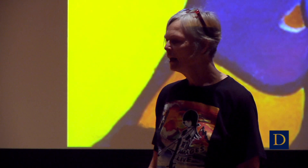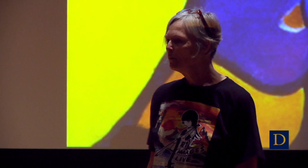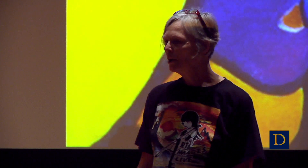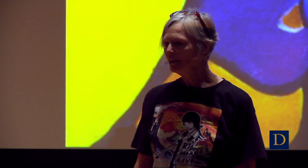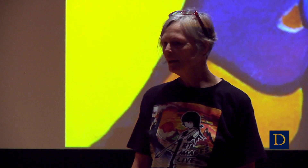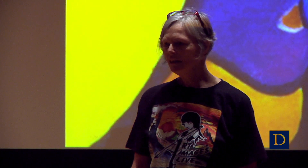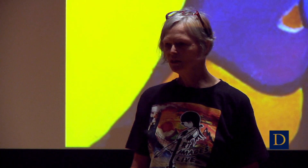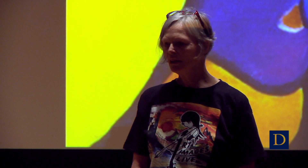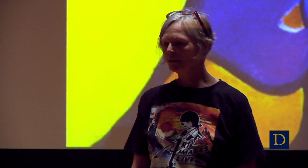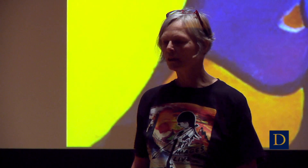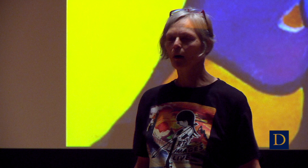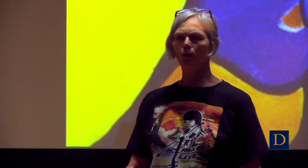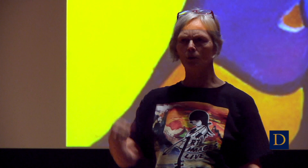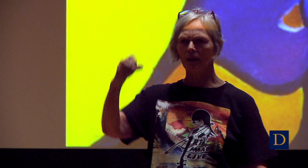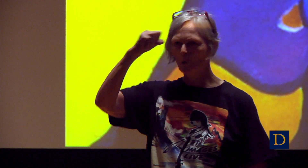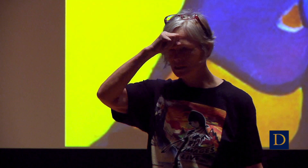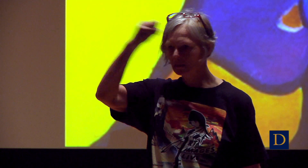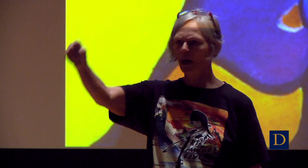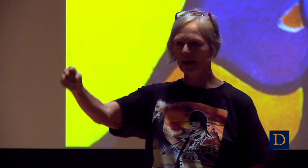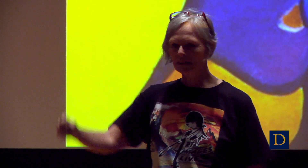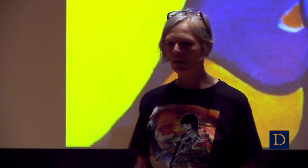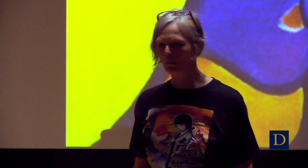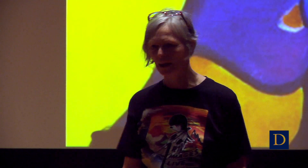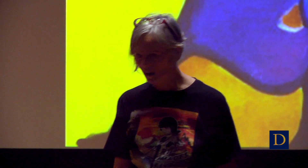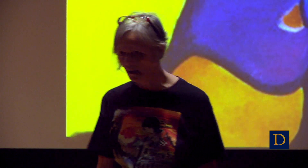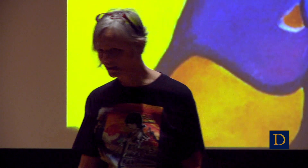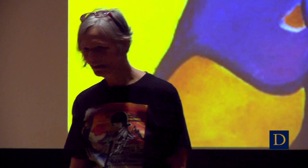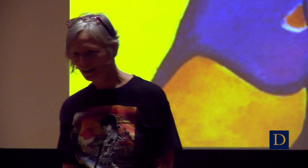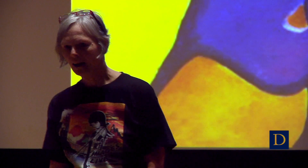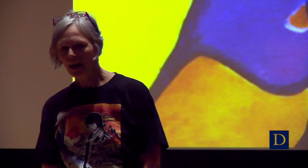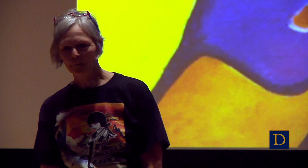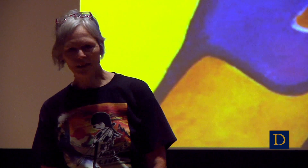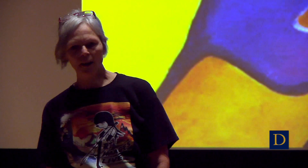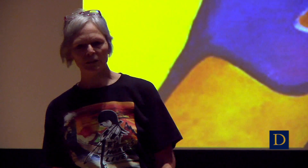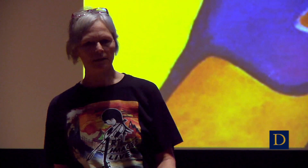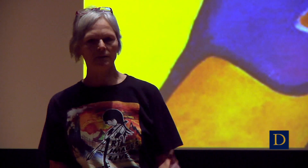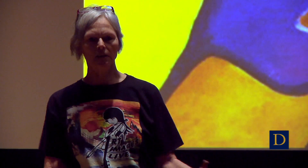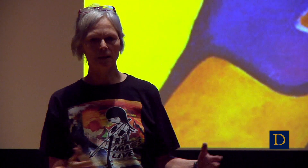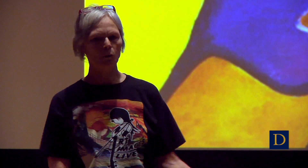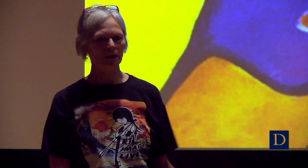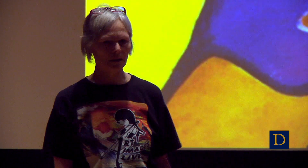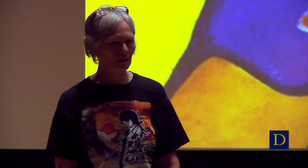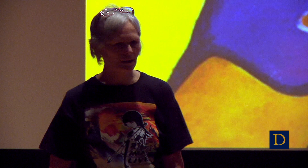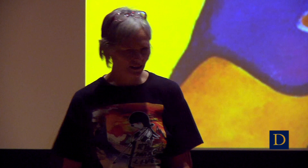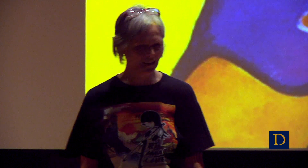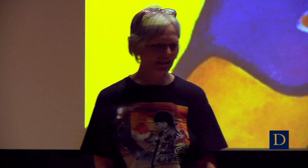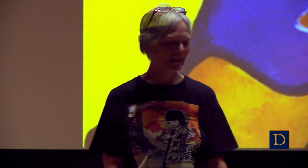But each thing, it’s like, oh, they want slides? Oh my gosh. I’m still dealing with…